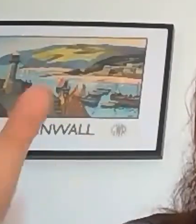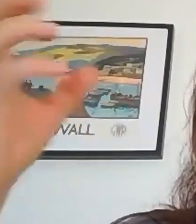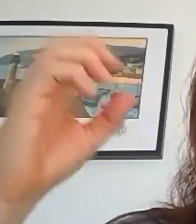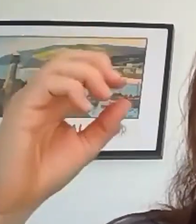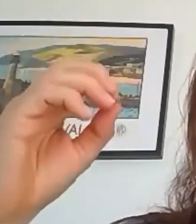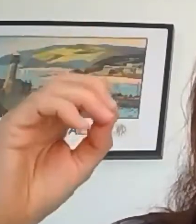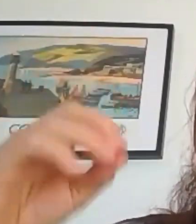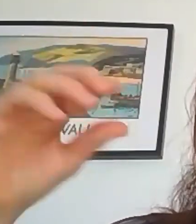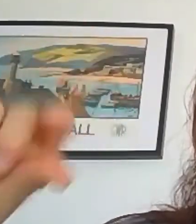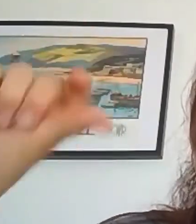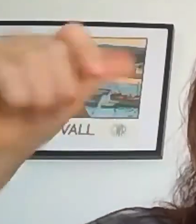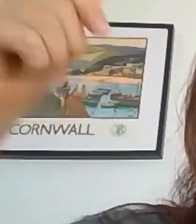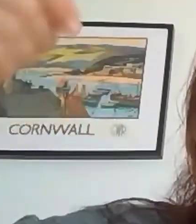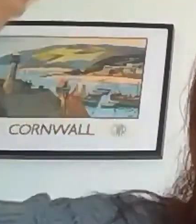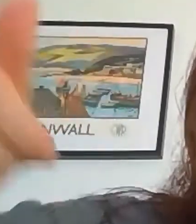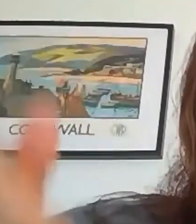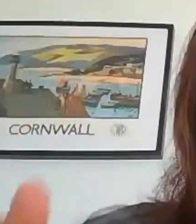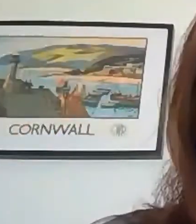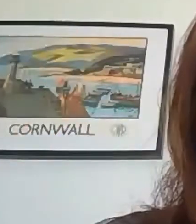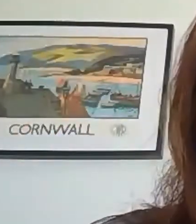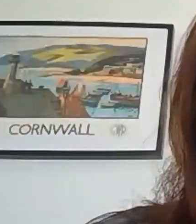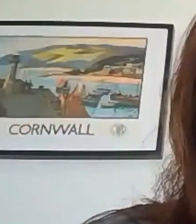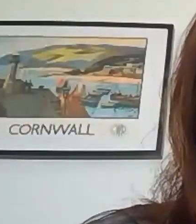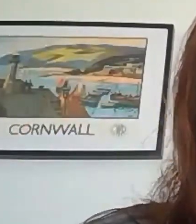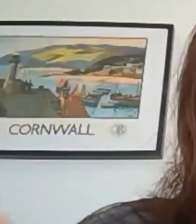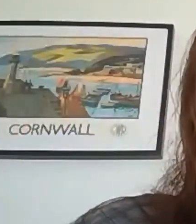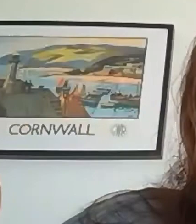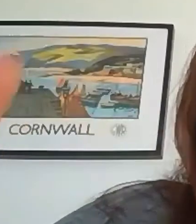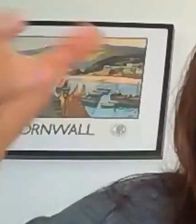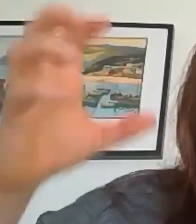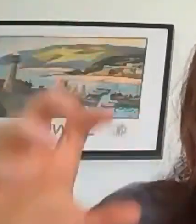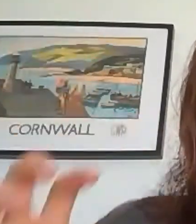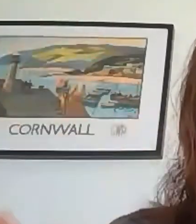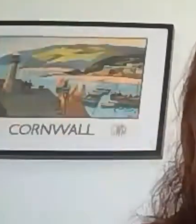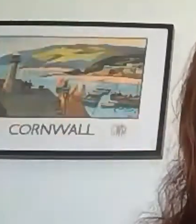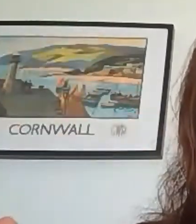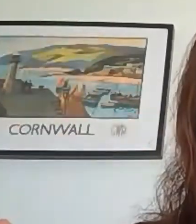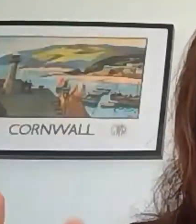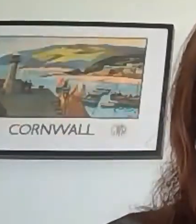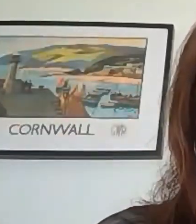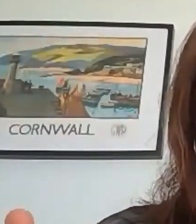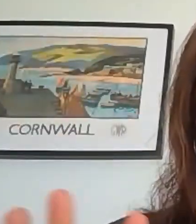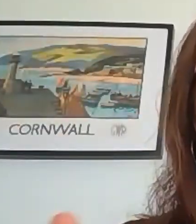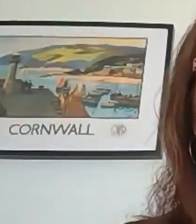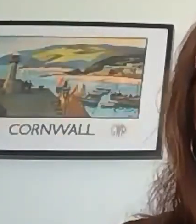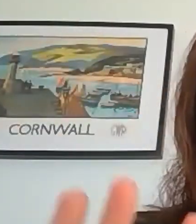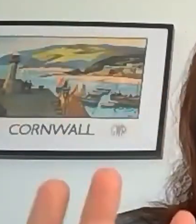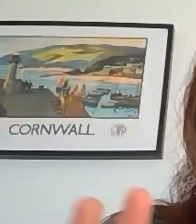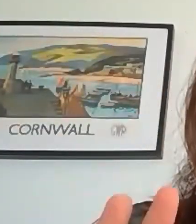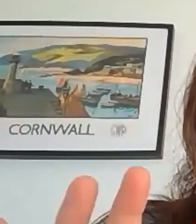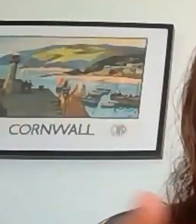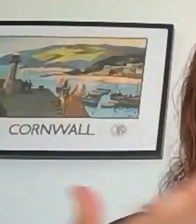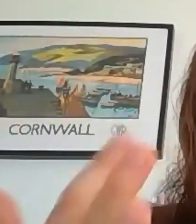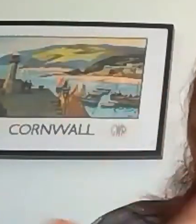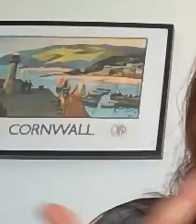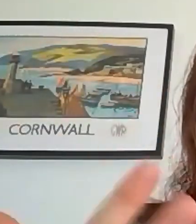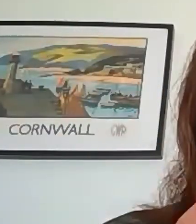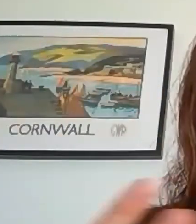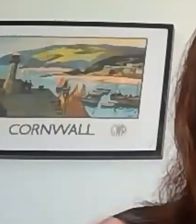is that they were trying to design the experience of which the participants actually had more sense